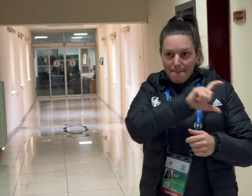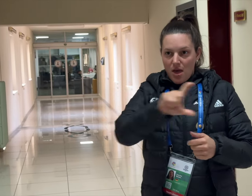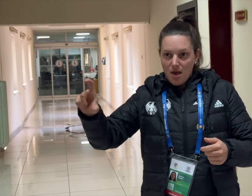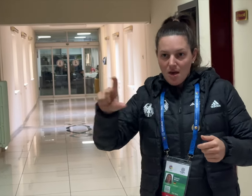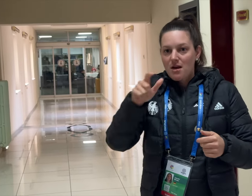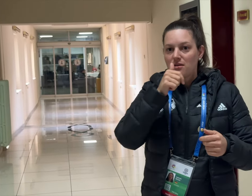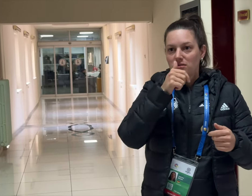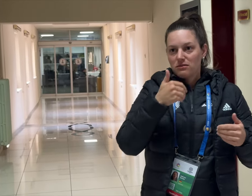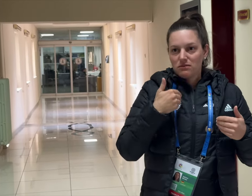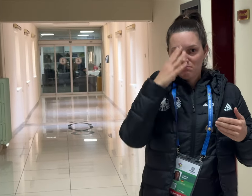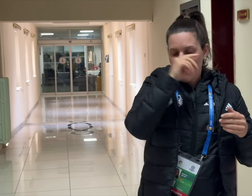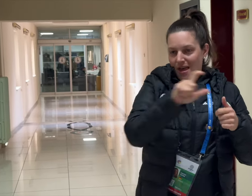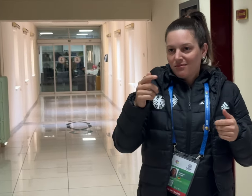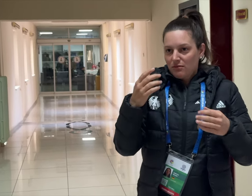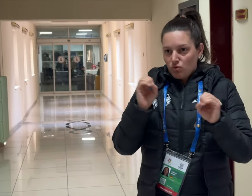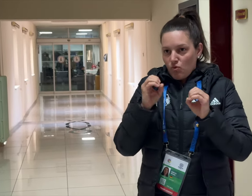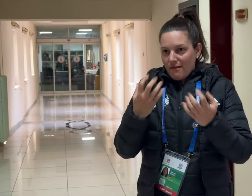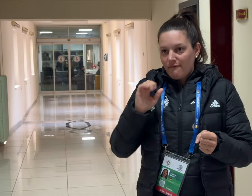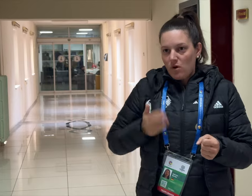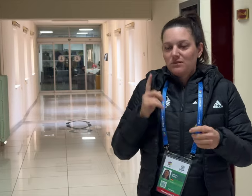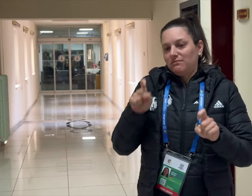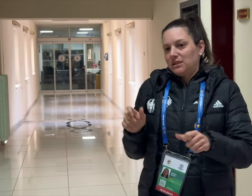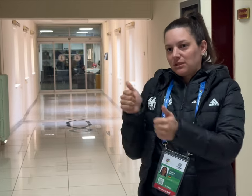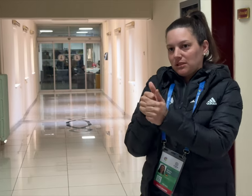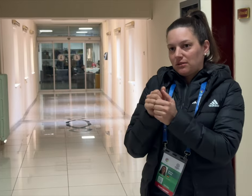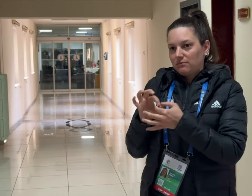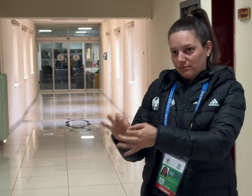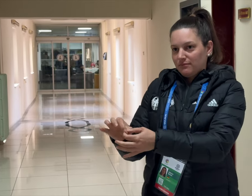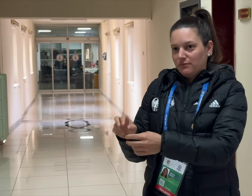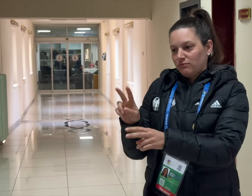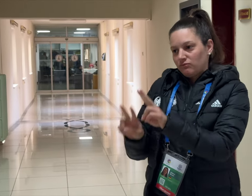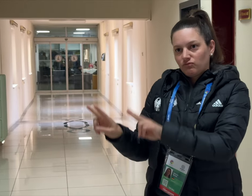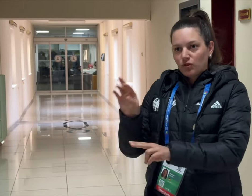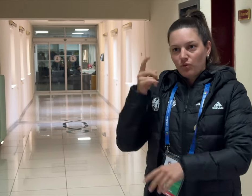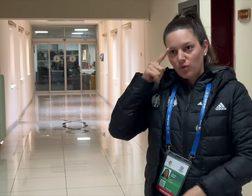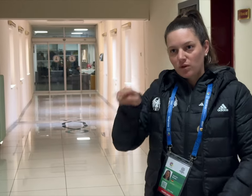the young female athletes and be their chaperone.